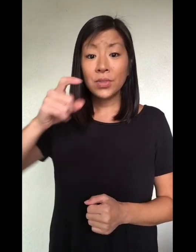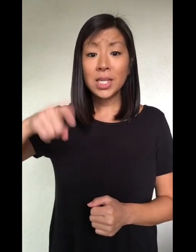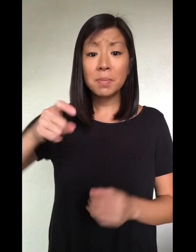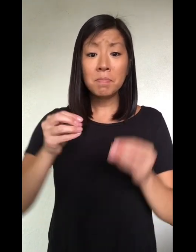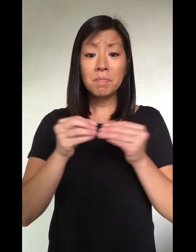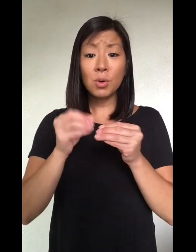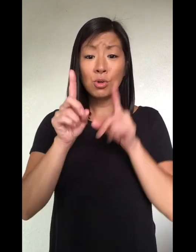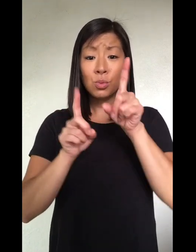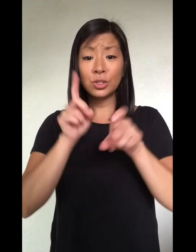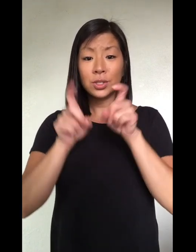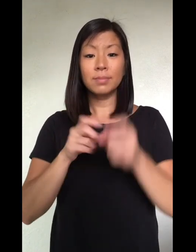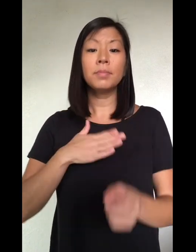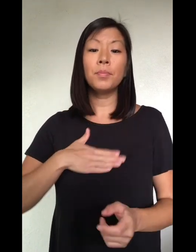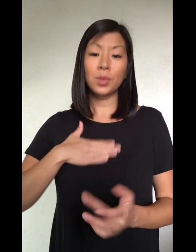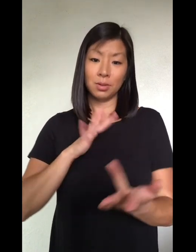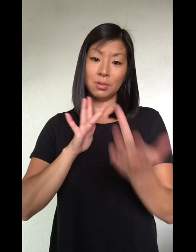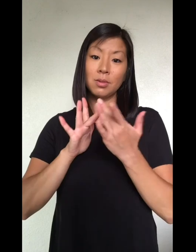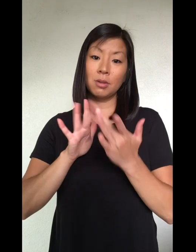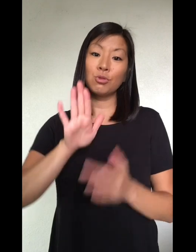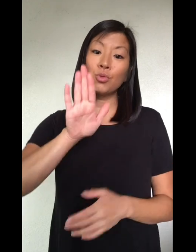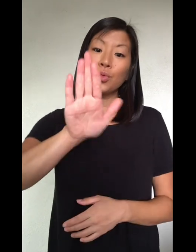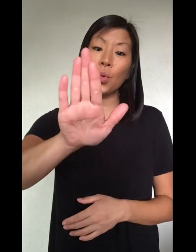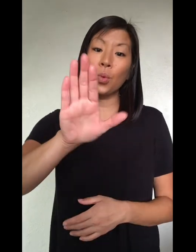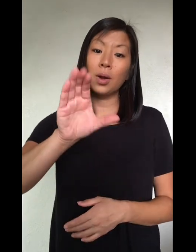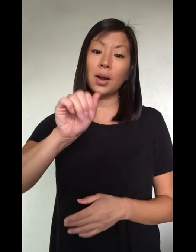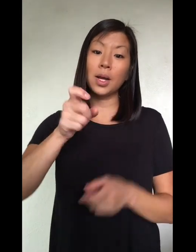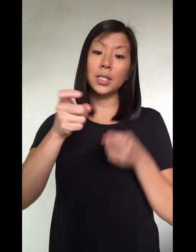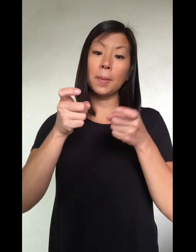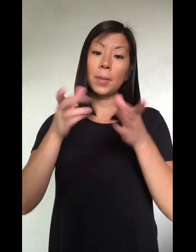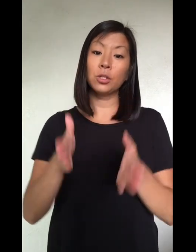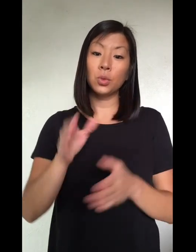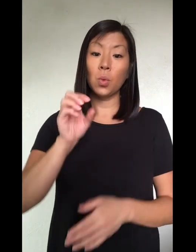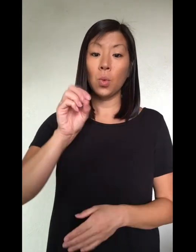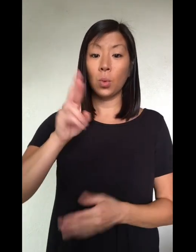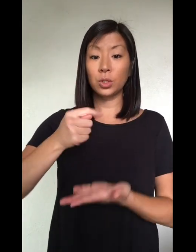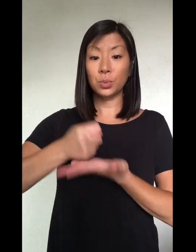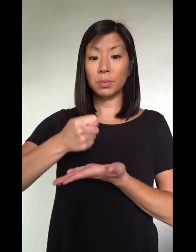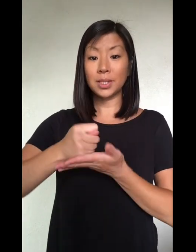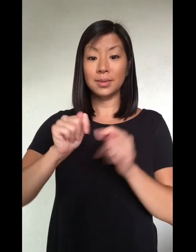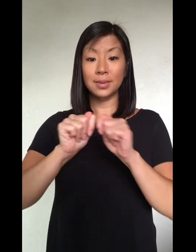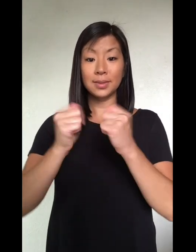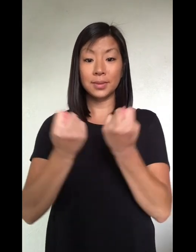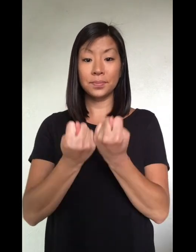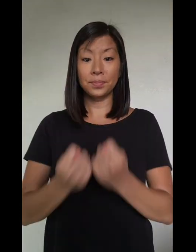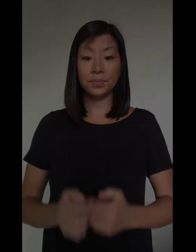Please contact your case manager or treatment team with any questions.